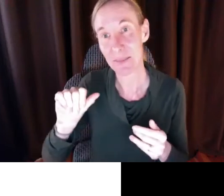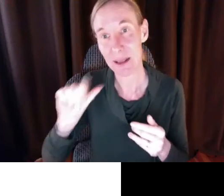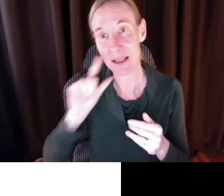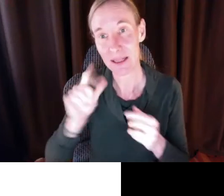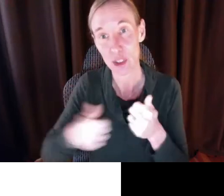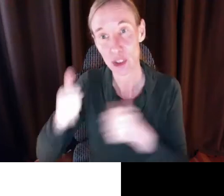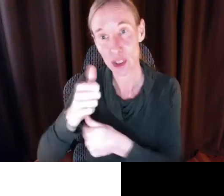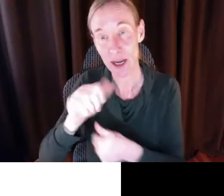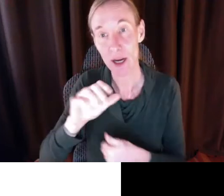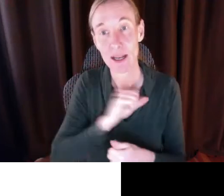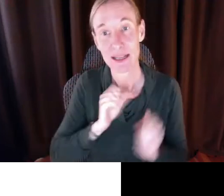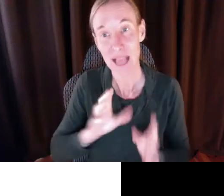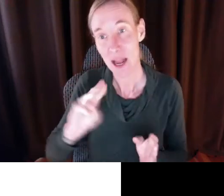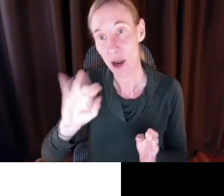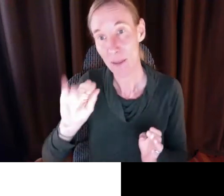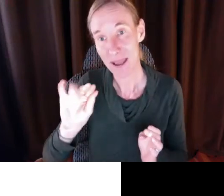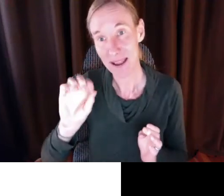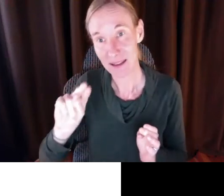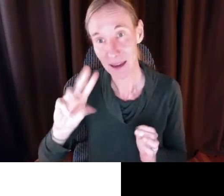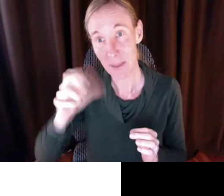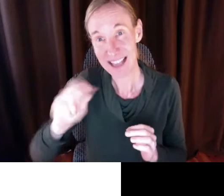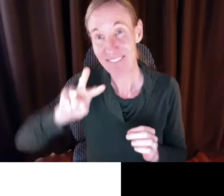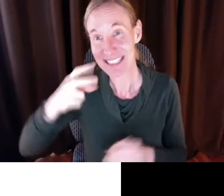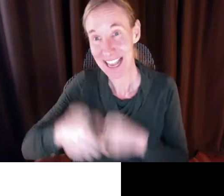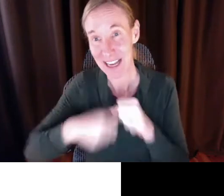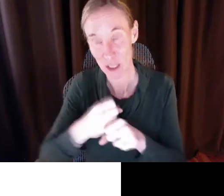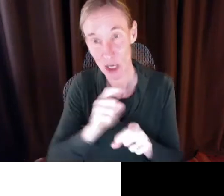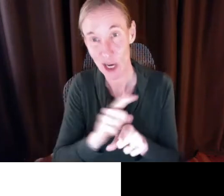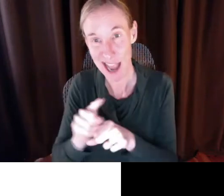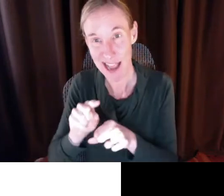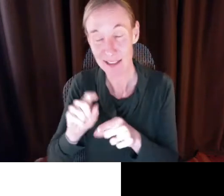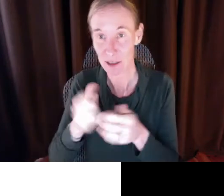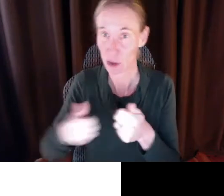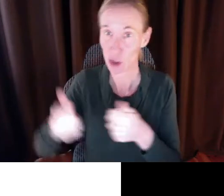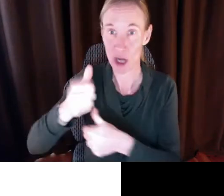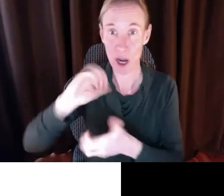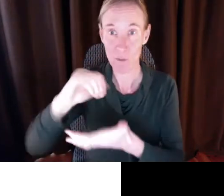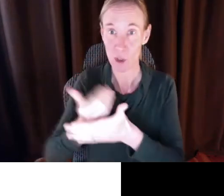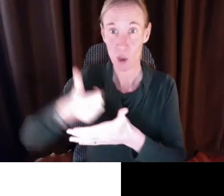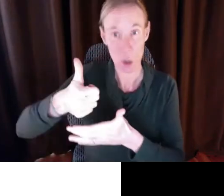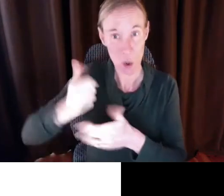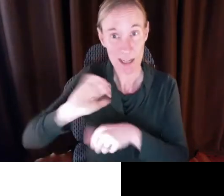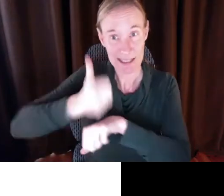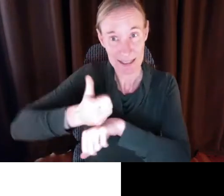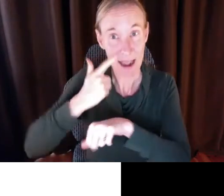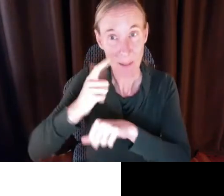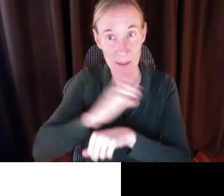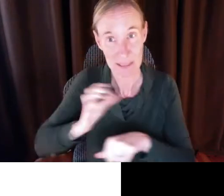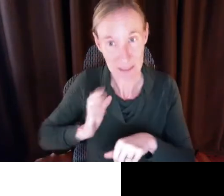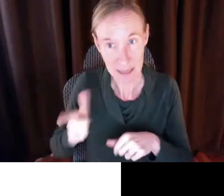We have some more prerecord he messages. Next we will hear from Senator disabilities chair, Senator